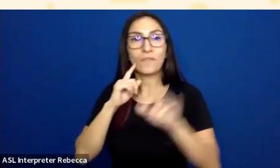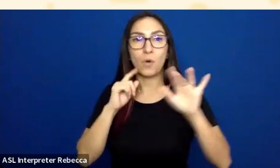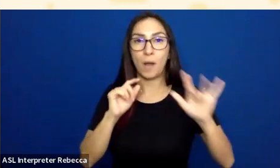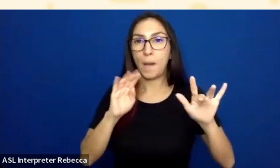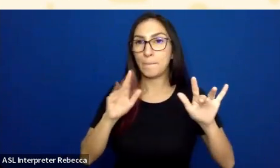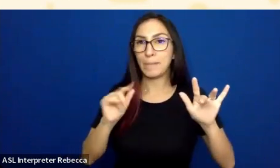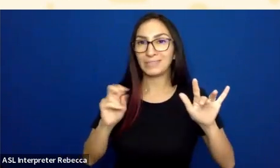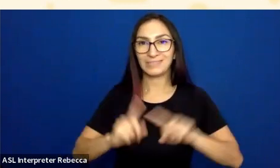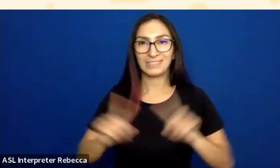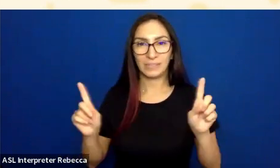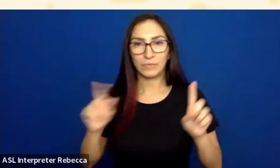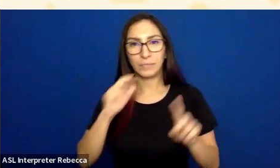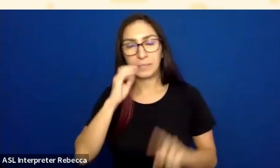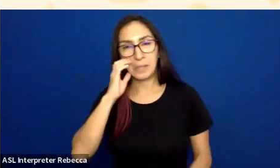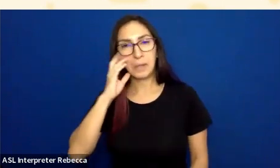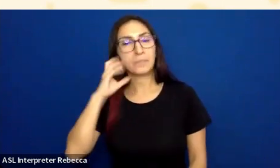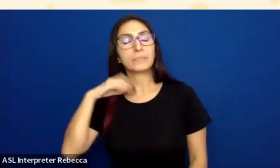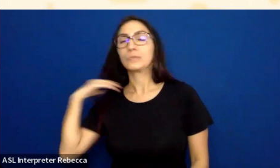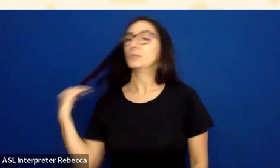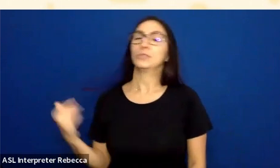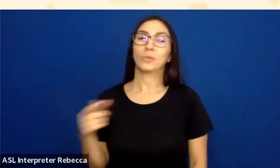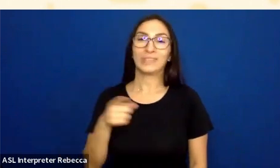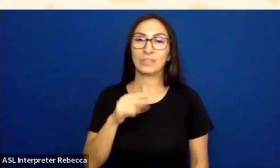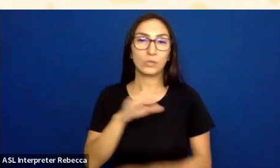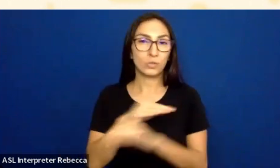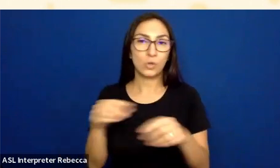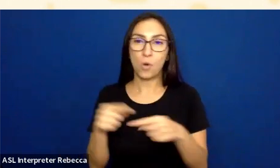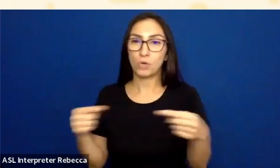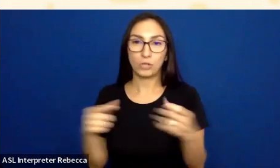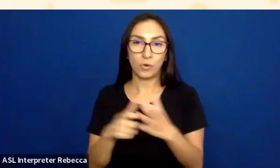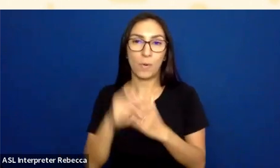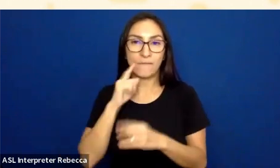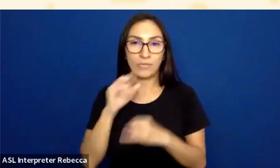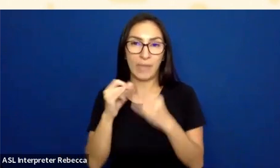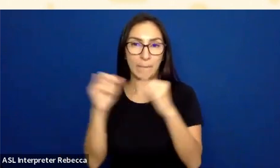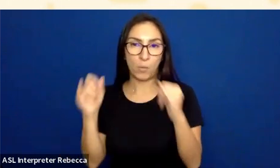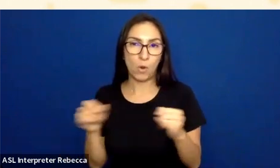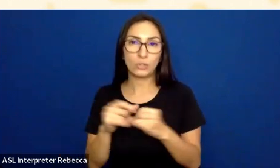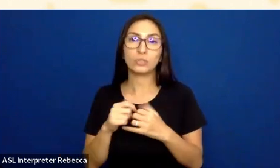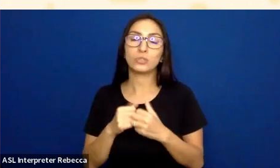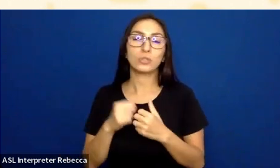So you do not actually have a contrast requirement for that border. So how about the fill of that button?